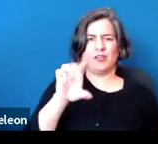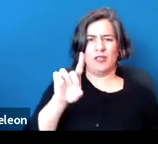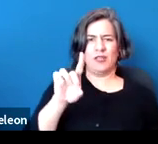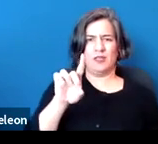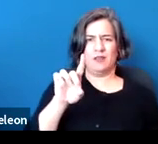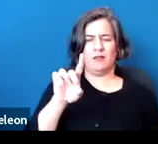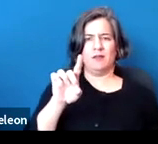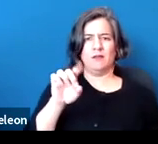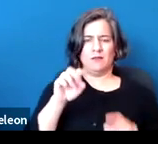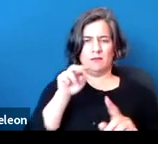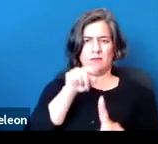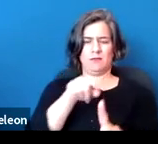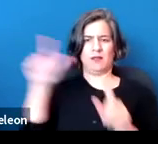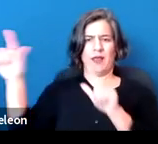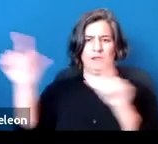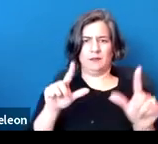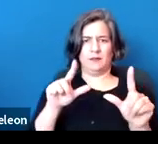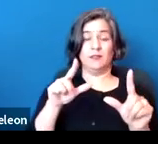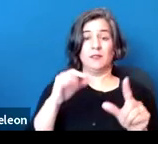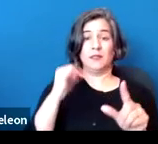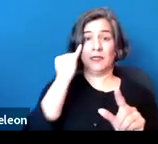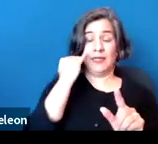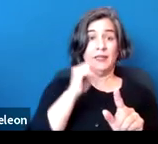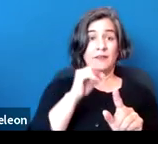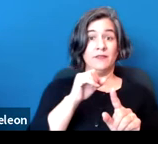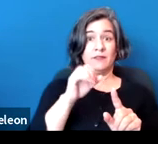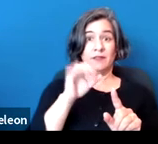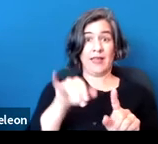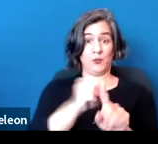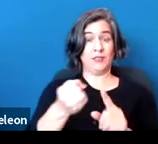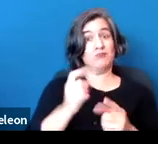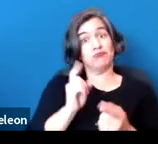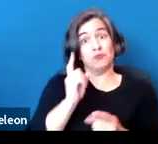If the condition is correctly perceived -- in other words, the housing provider